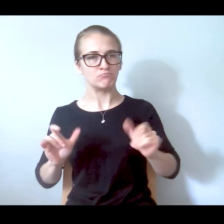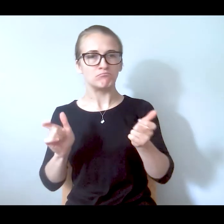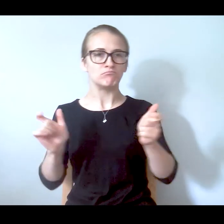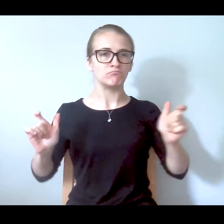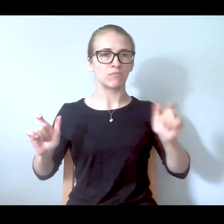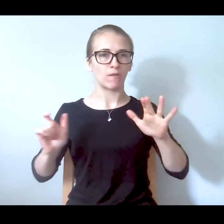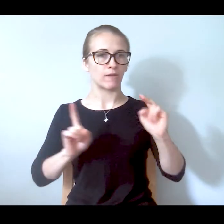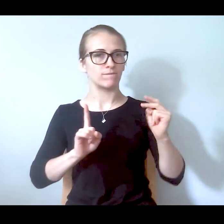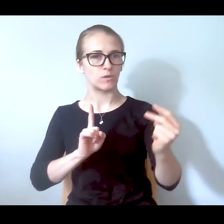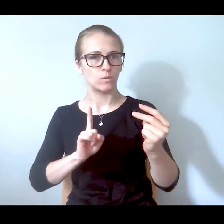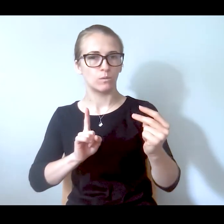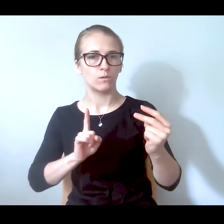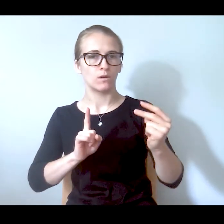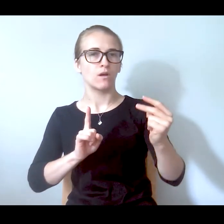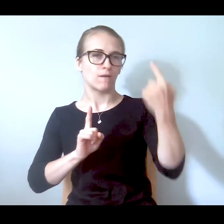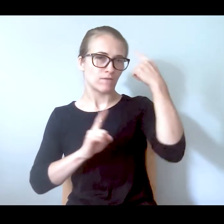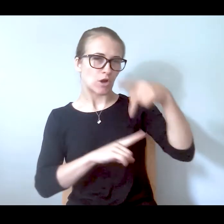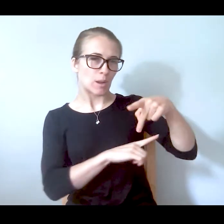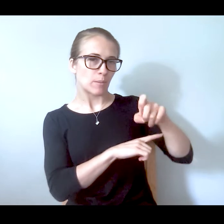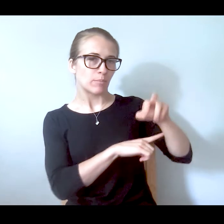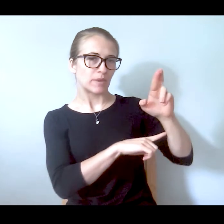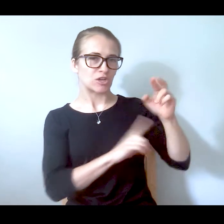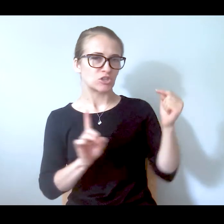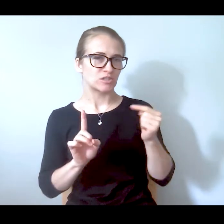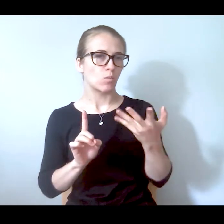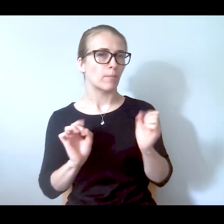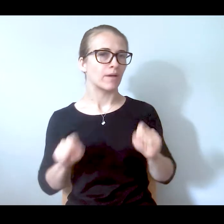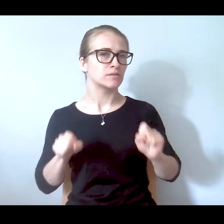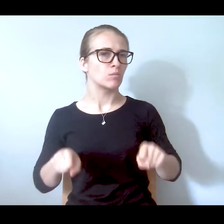peers and what's possible. But there's also --